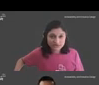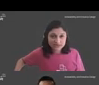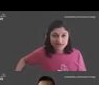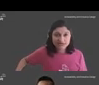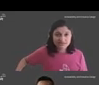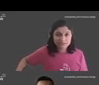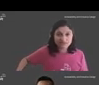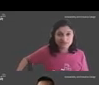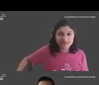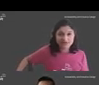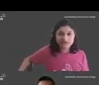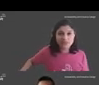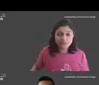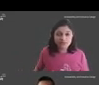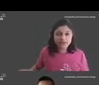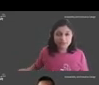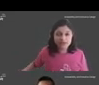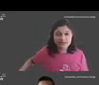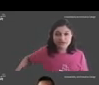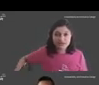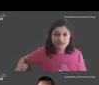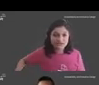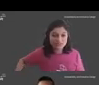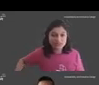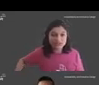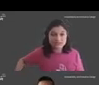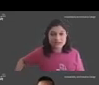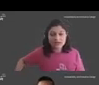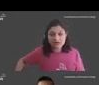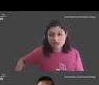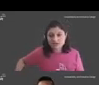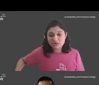On the screen are examples of icons of permanent and temporary Persons with Disabilities across